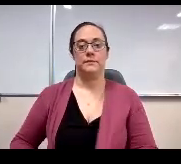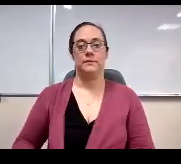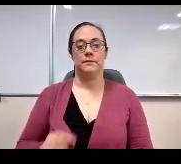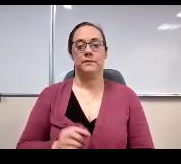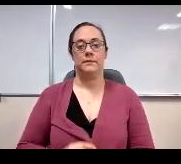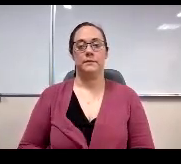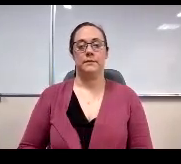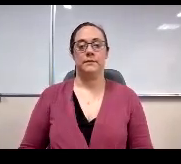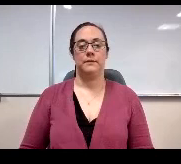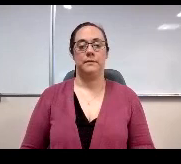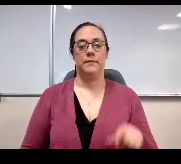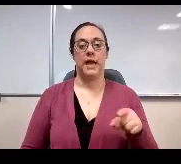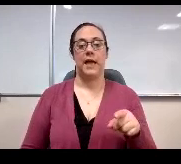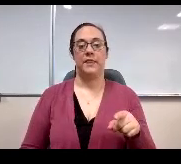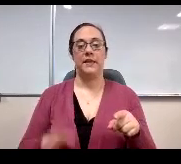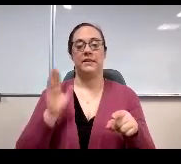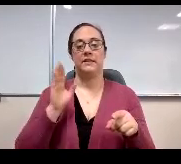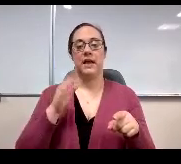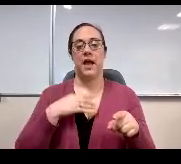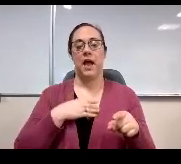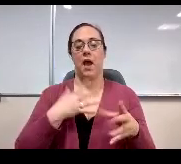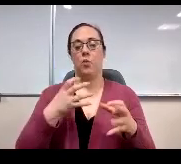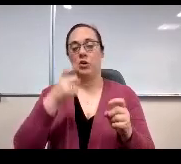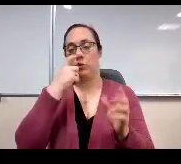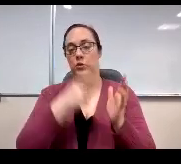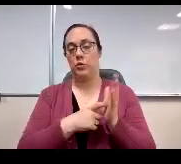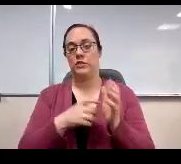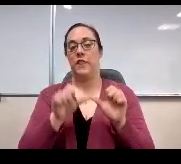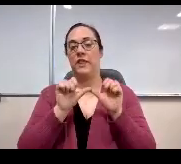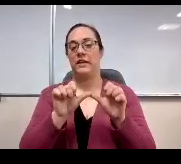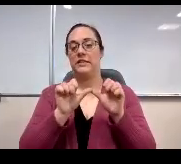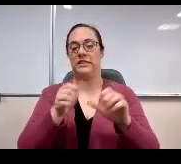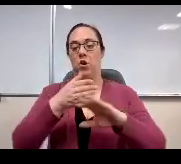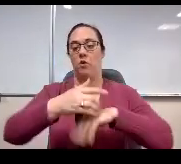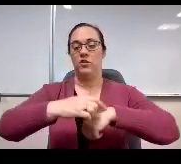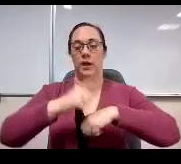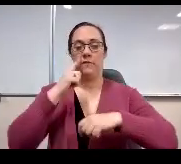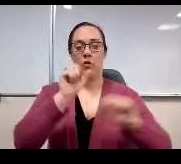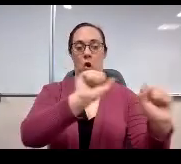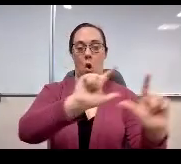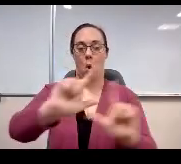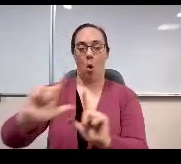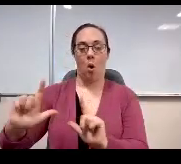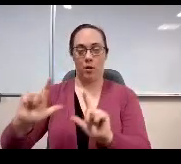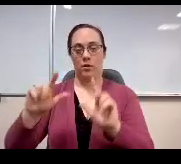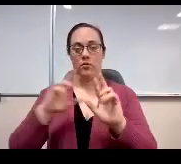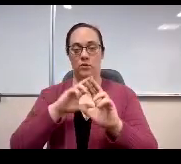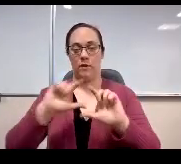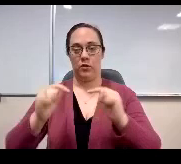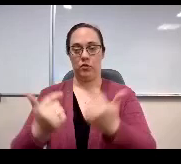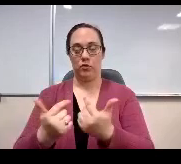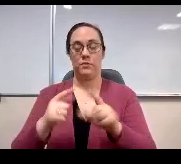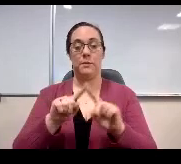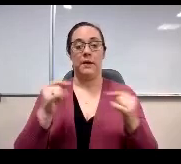For this slide, I would ask that you note the consistency over time and all of the respondent groups. However, this year parents reported